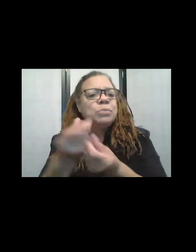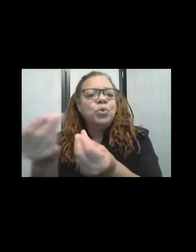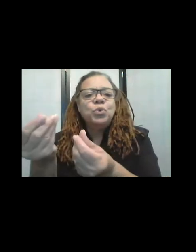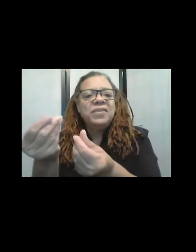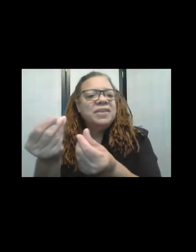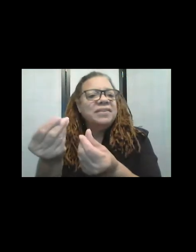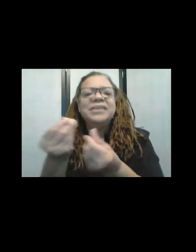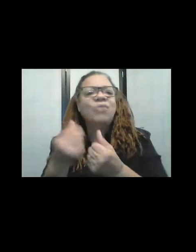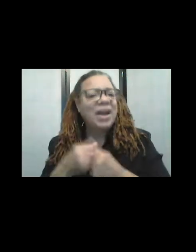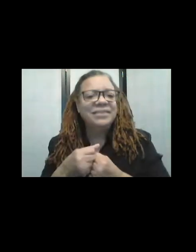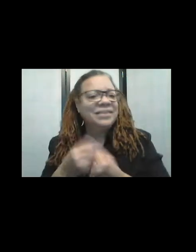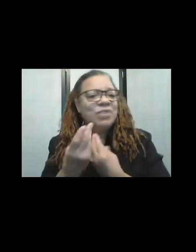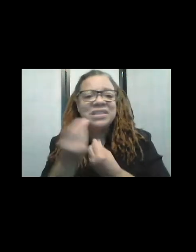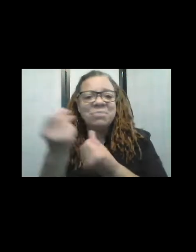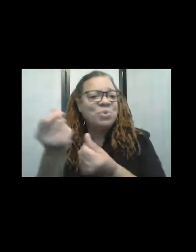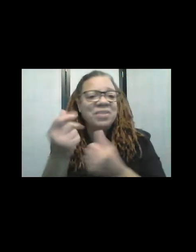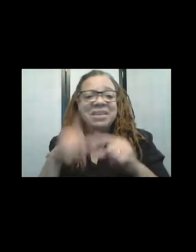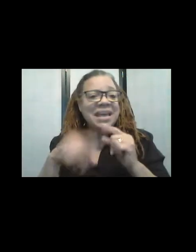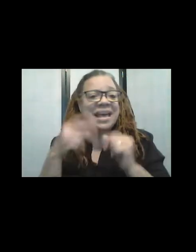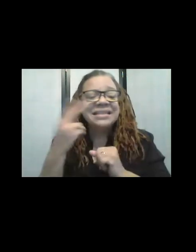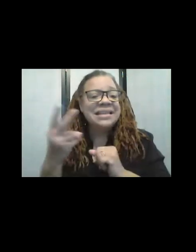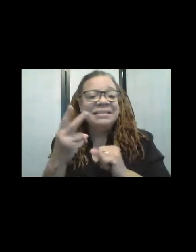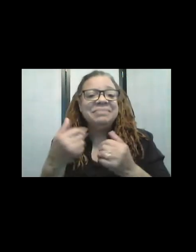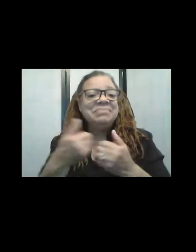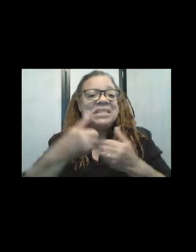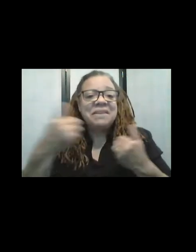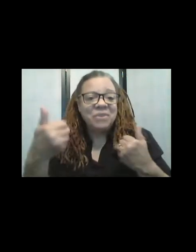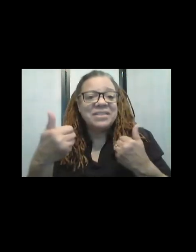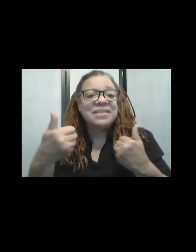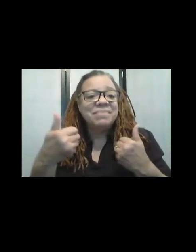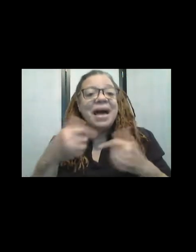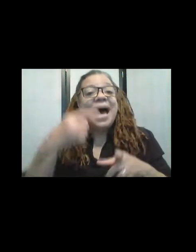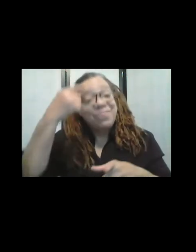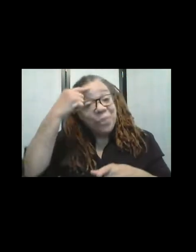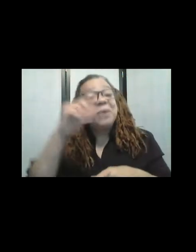really, but I didn't realize, I thought it was walking from the beach out to